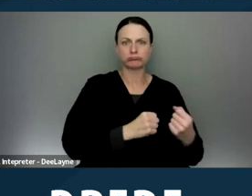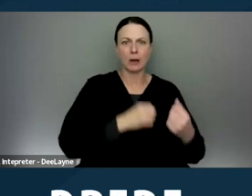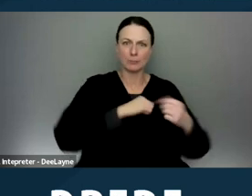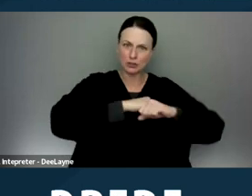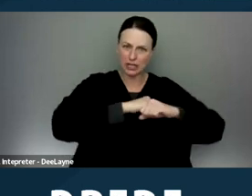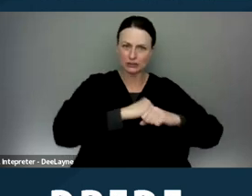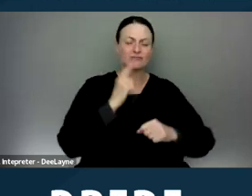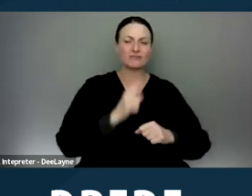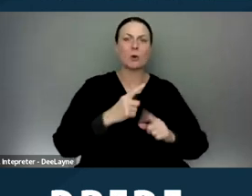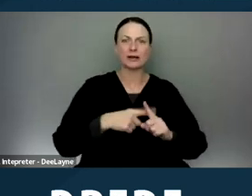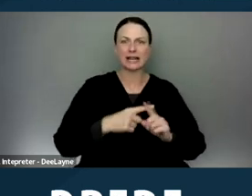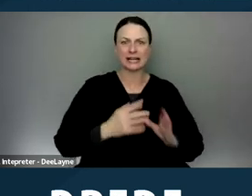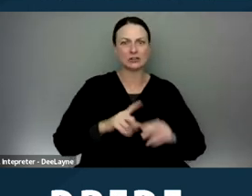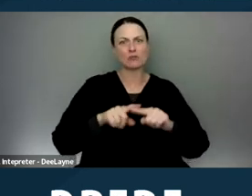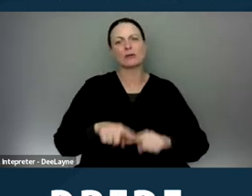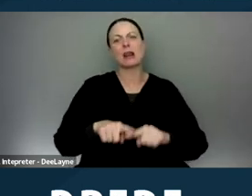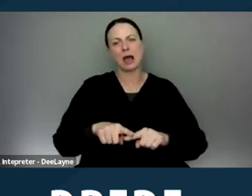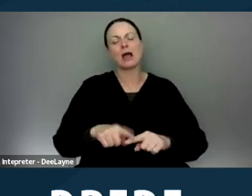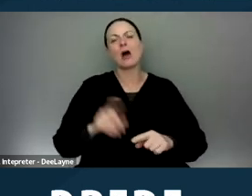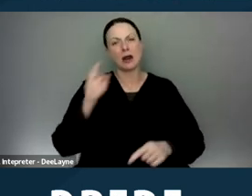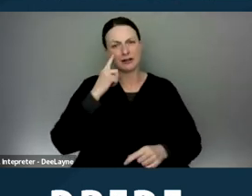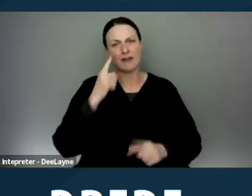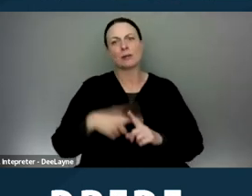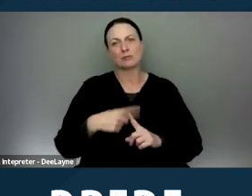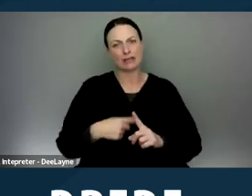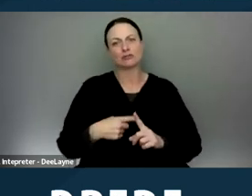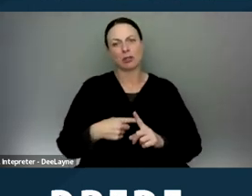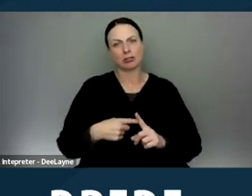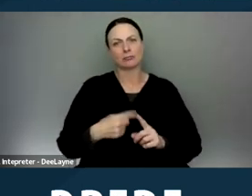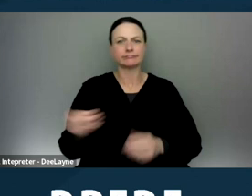who rely on a government rental subsidy for their housing.